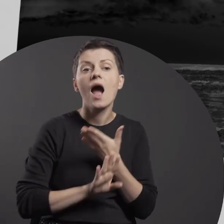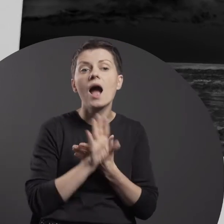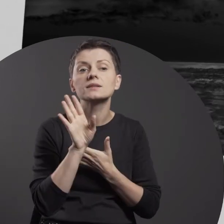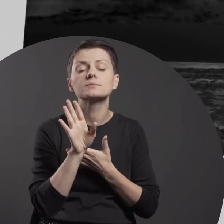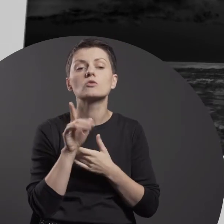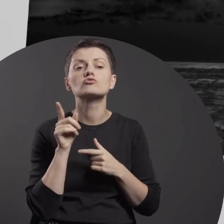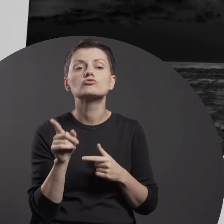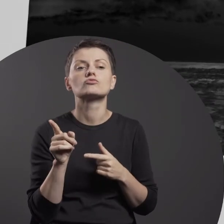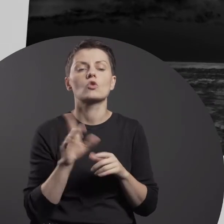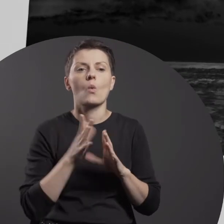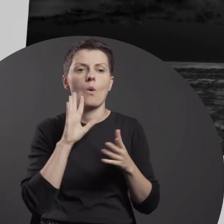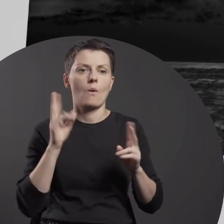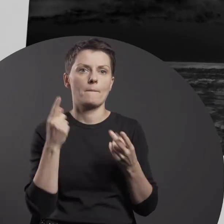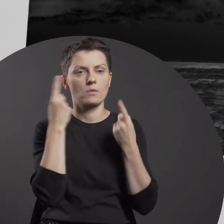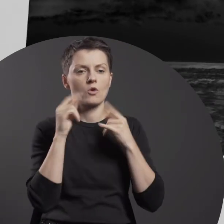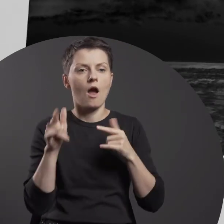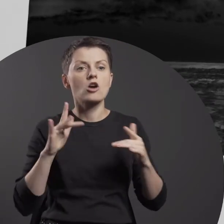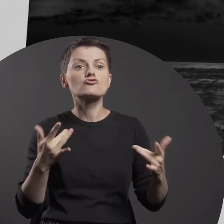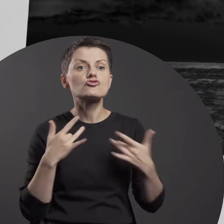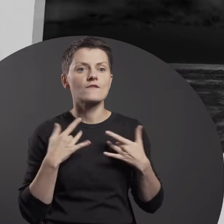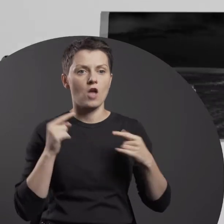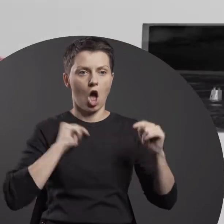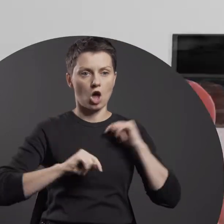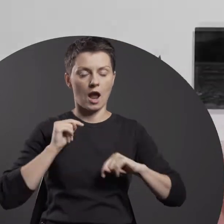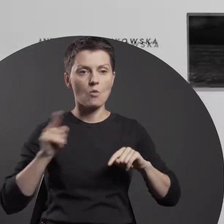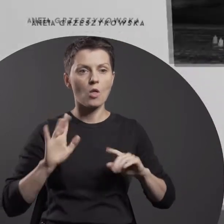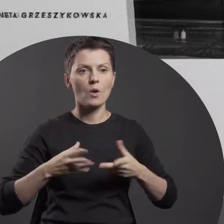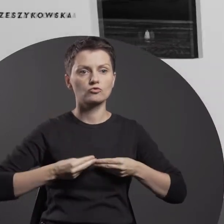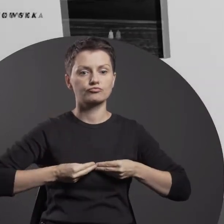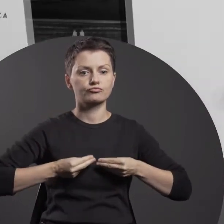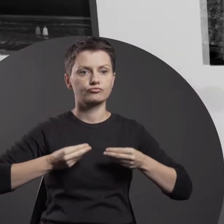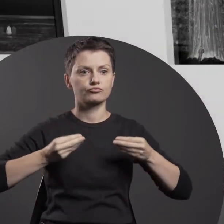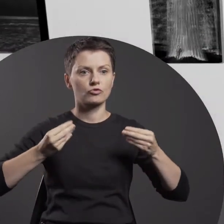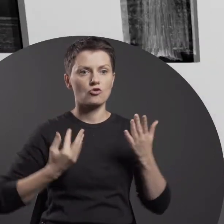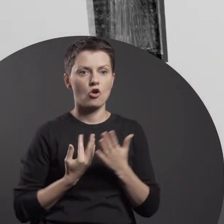Right now, when we are launching the exhibition, there are a dozen of works.